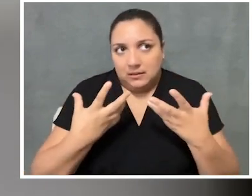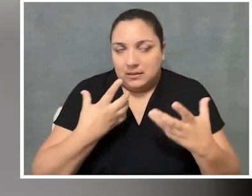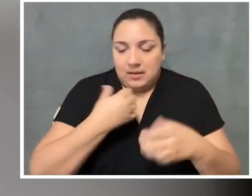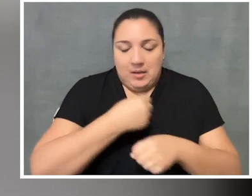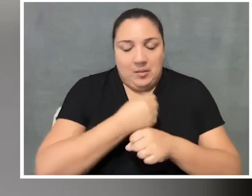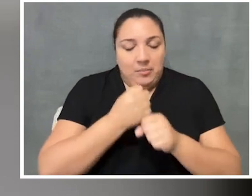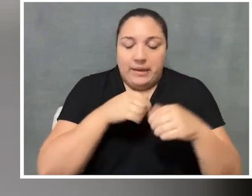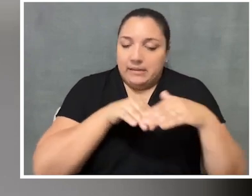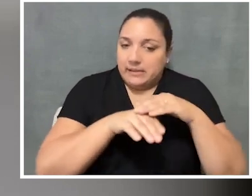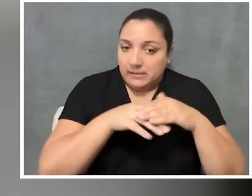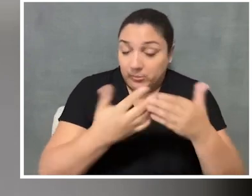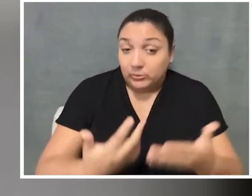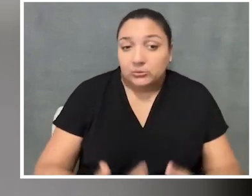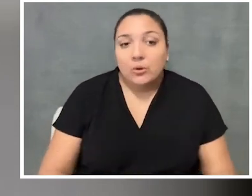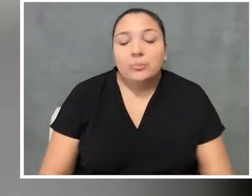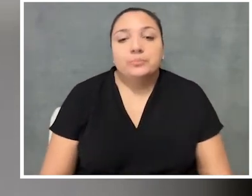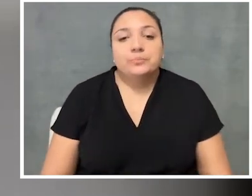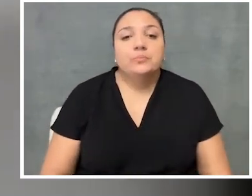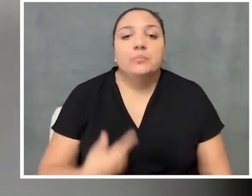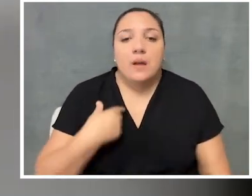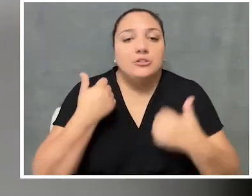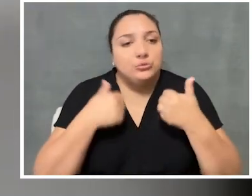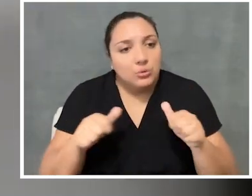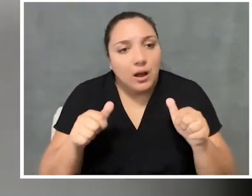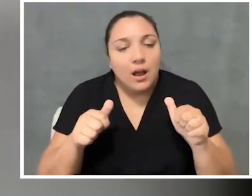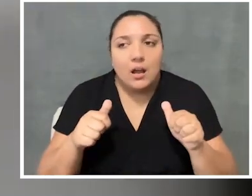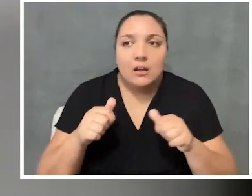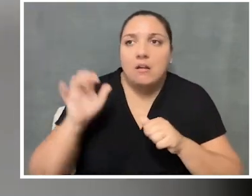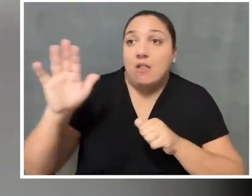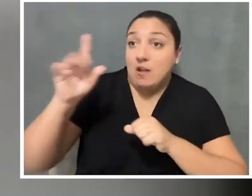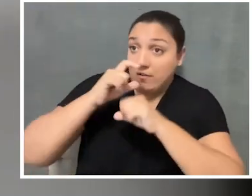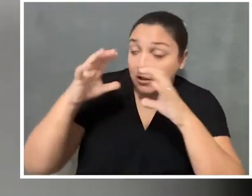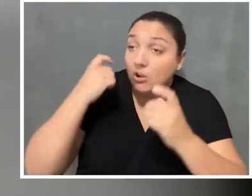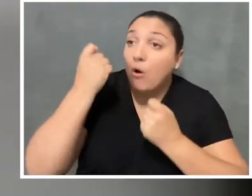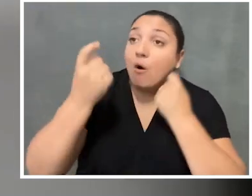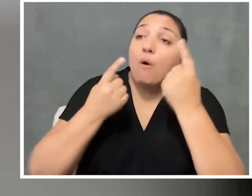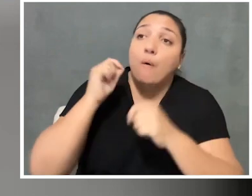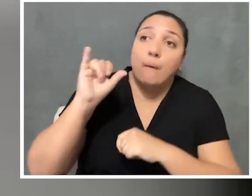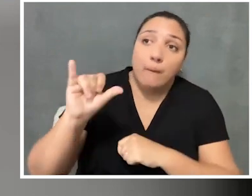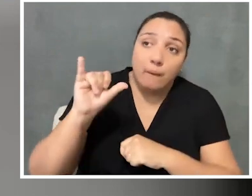make it accessible. So I try to understand what the artist's vision is